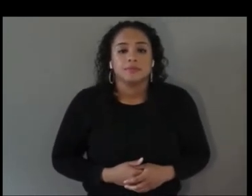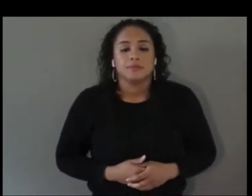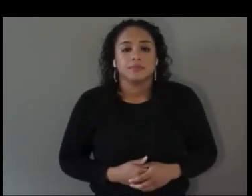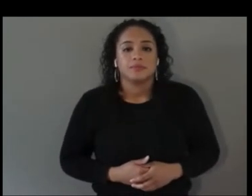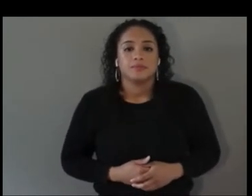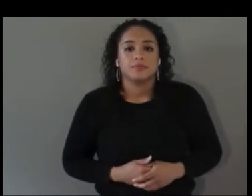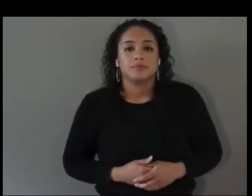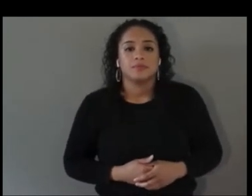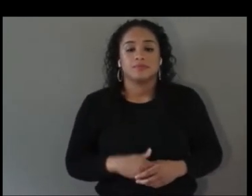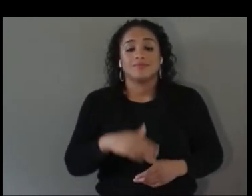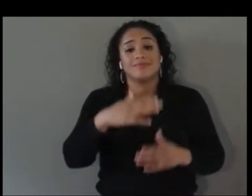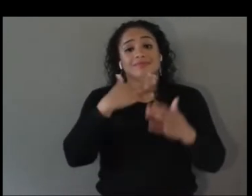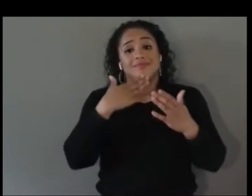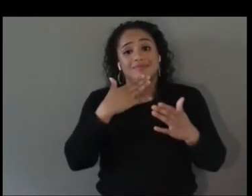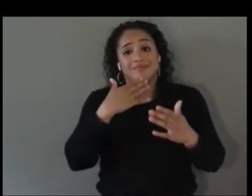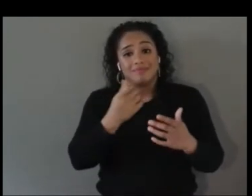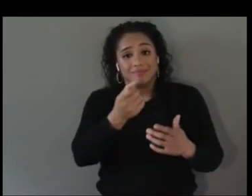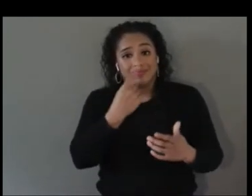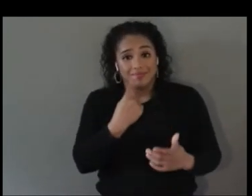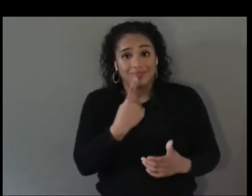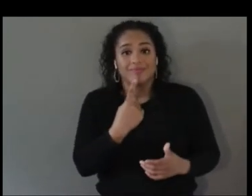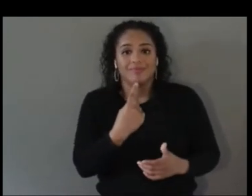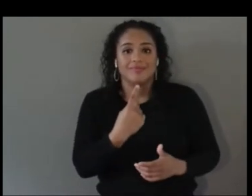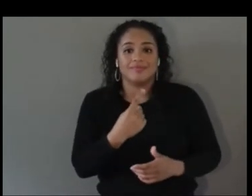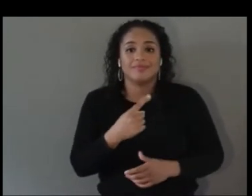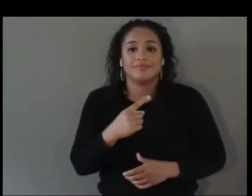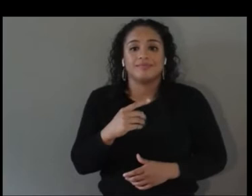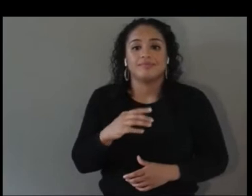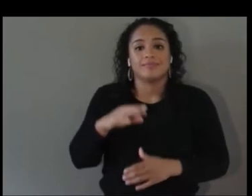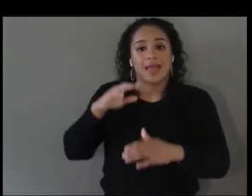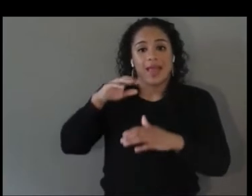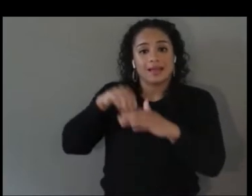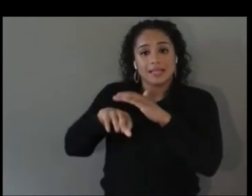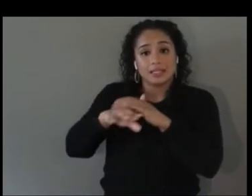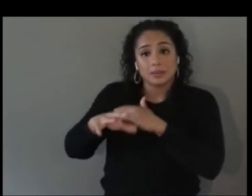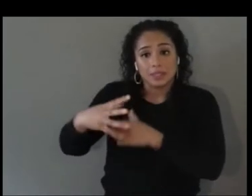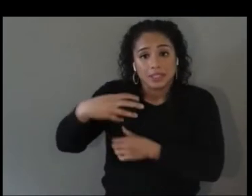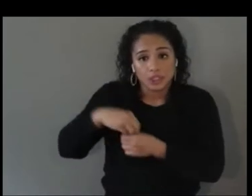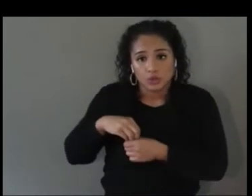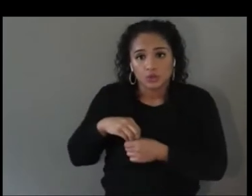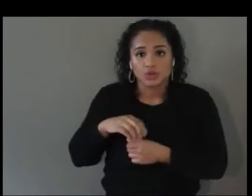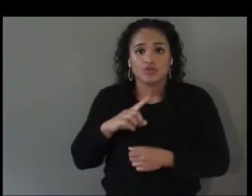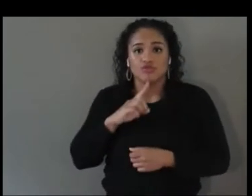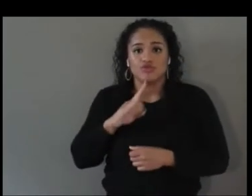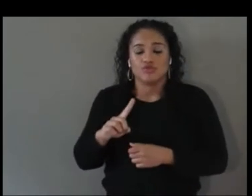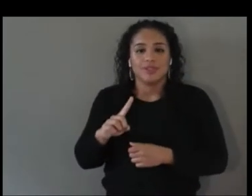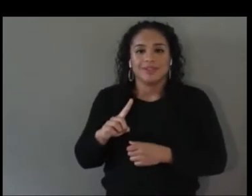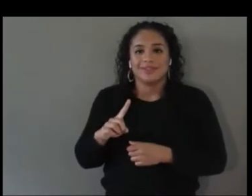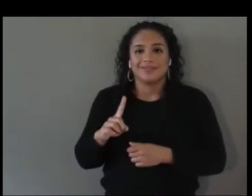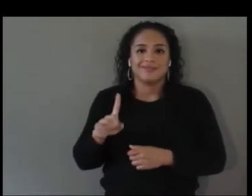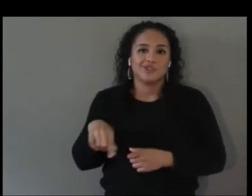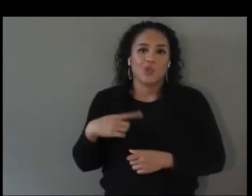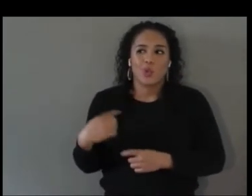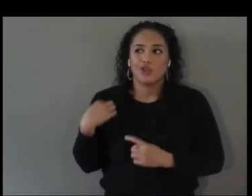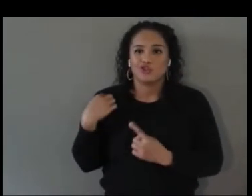you know, accessibility inclusion has been a topic for a long time, and it's always sort of gotten lip service, it's sort of lived in HR and compliance, but